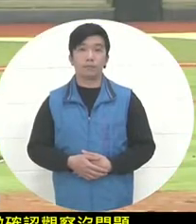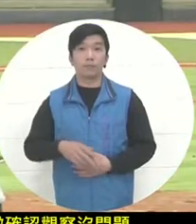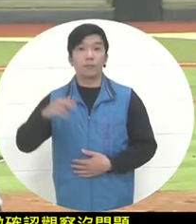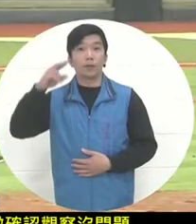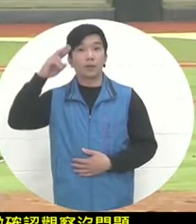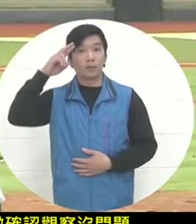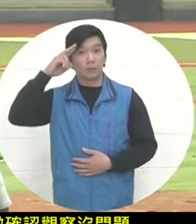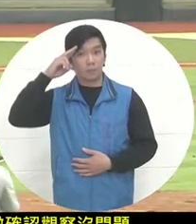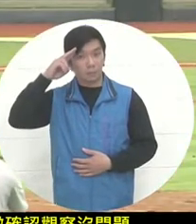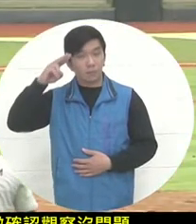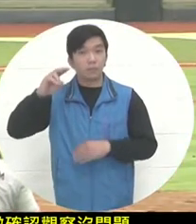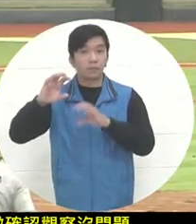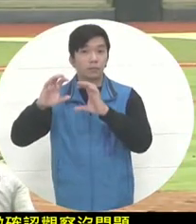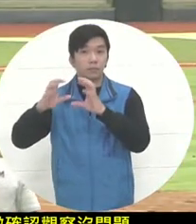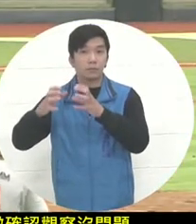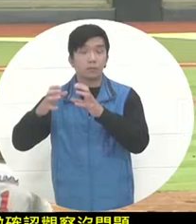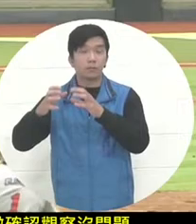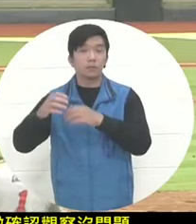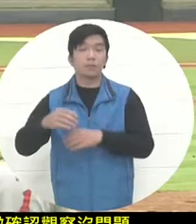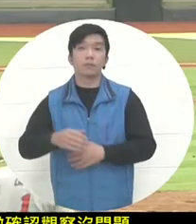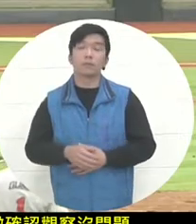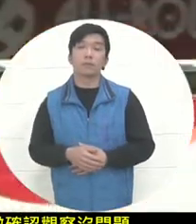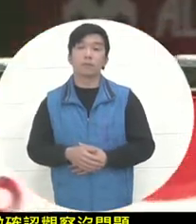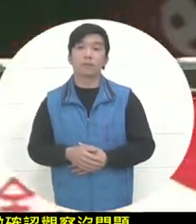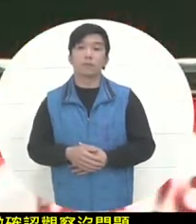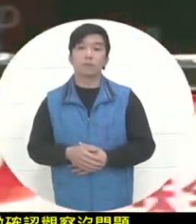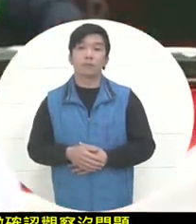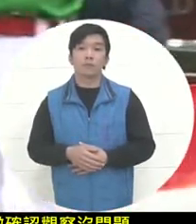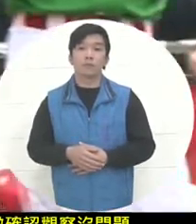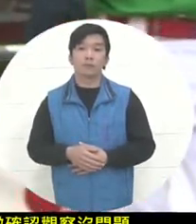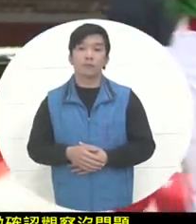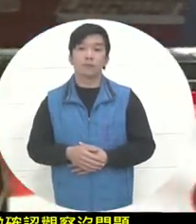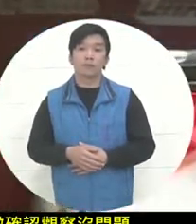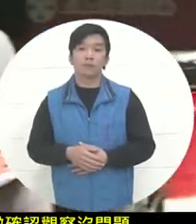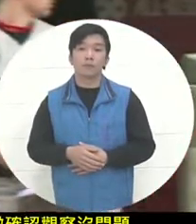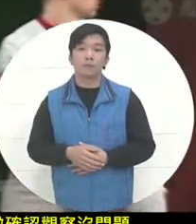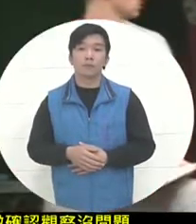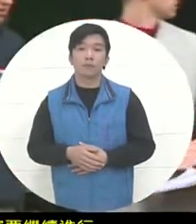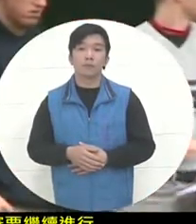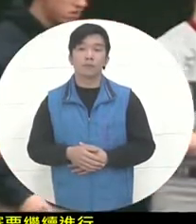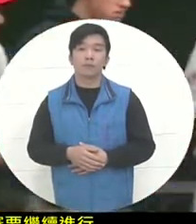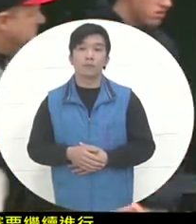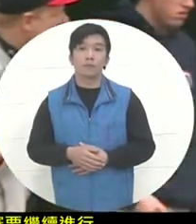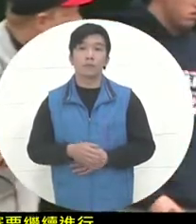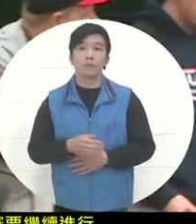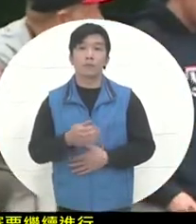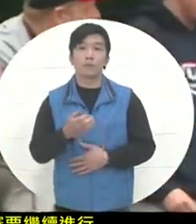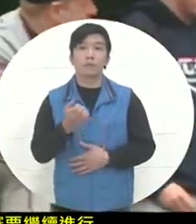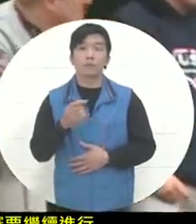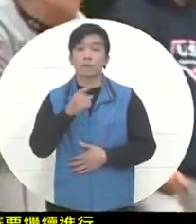. On the Mexican side, after the runner made a mistake,